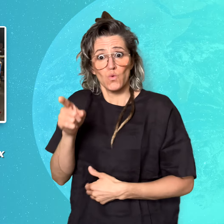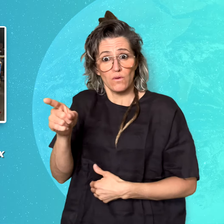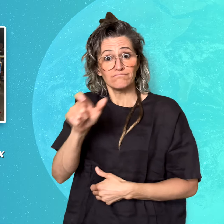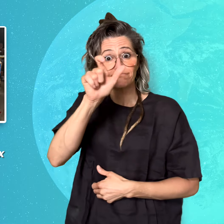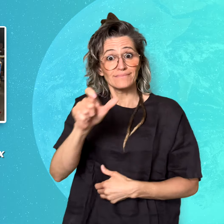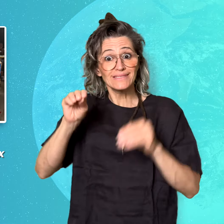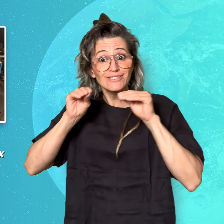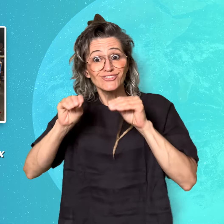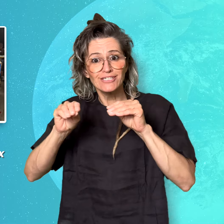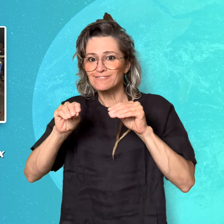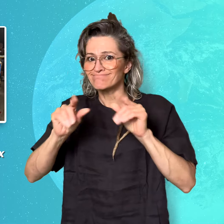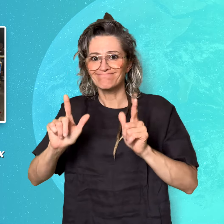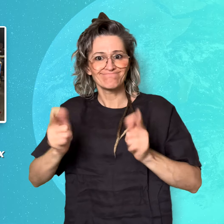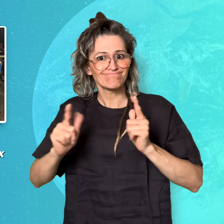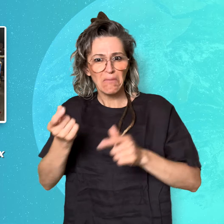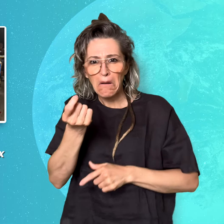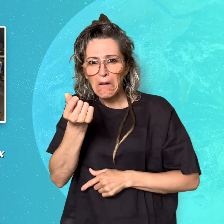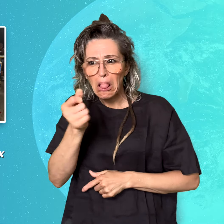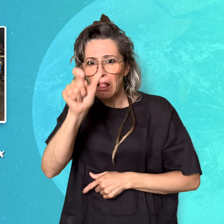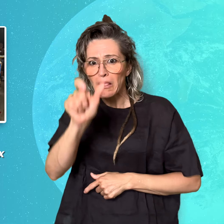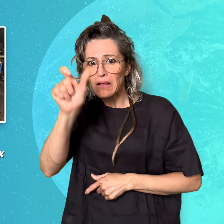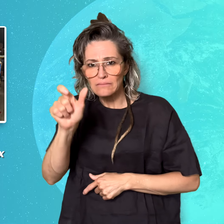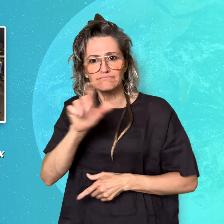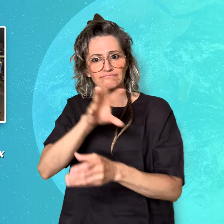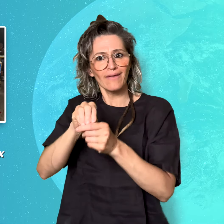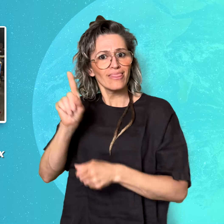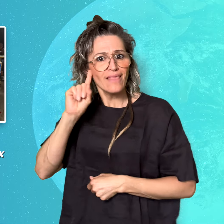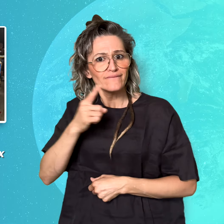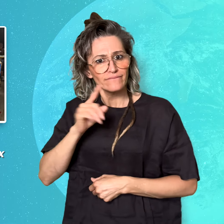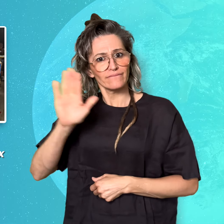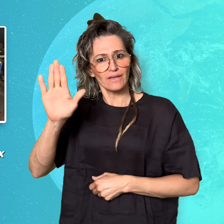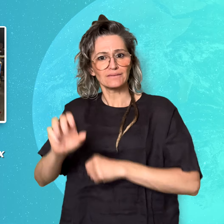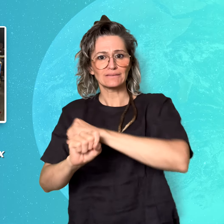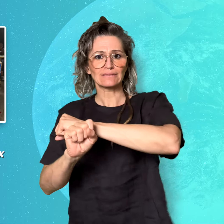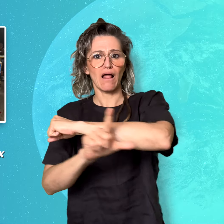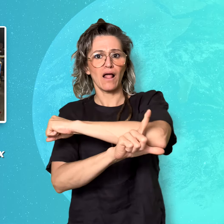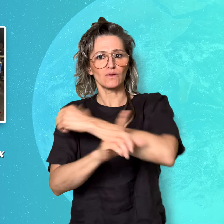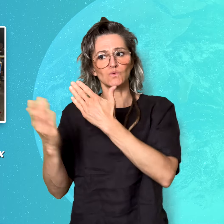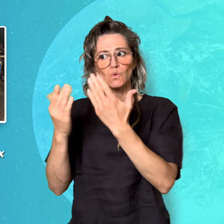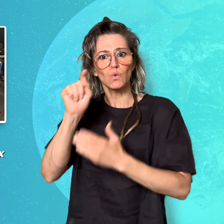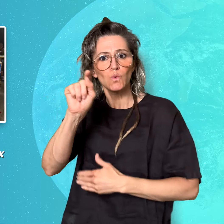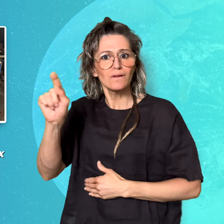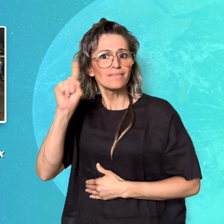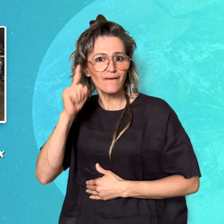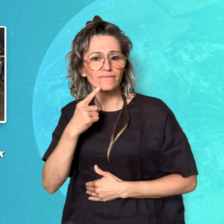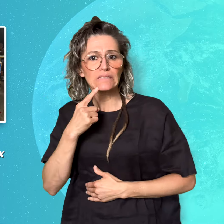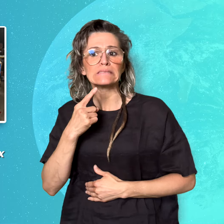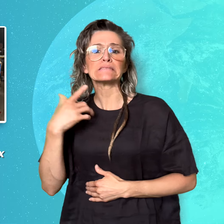a shortage of teachers for the Deaf in Senegal, and this severely